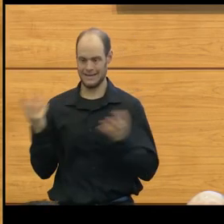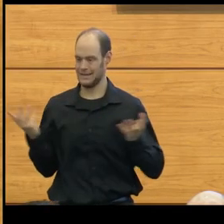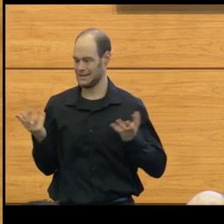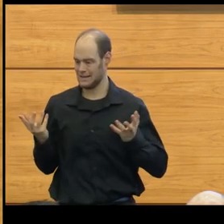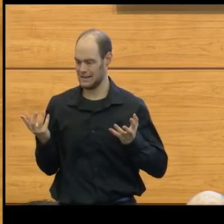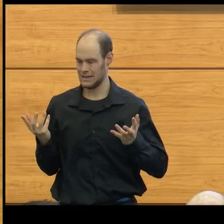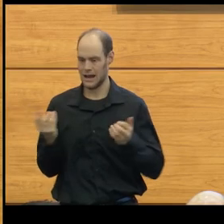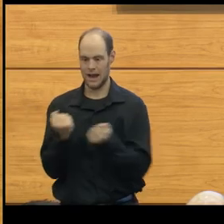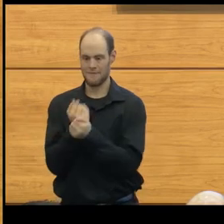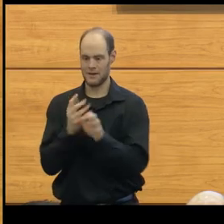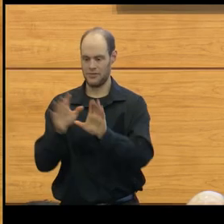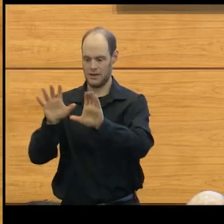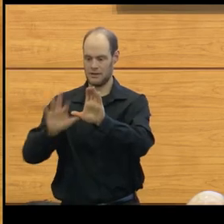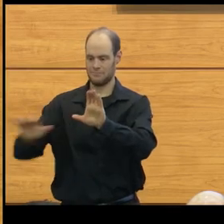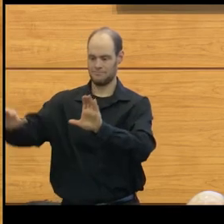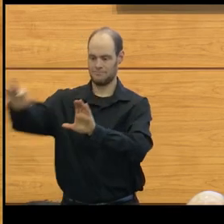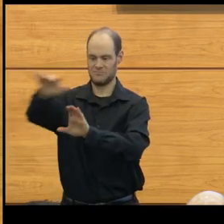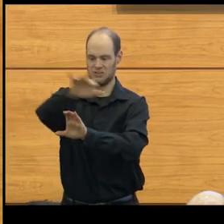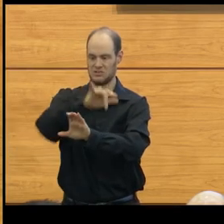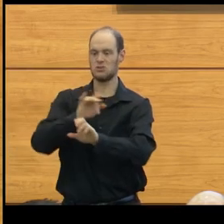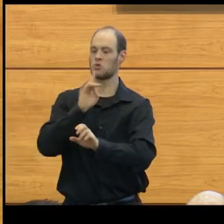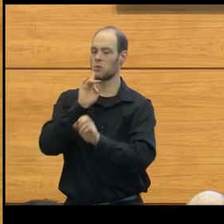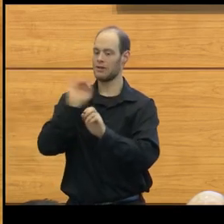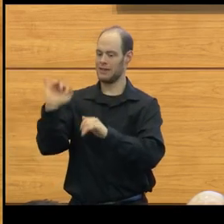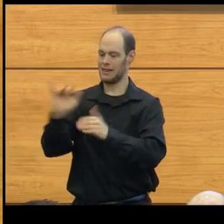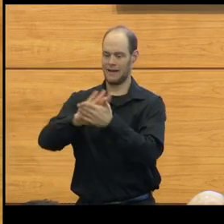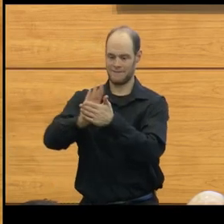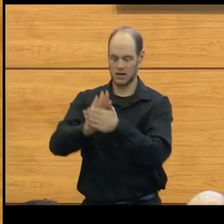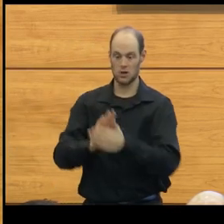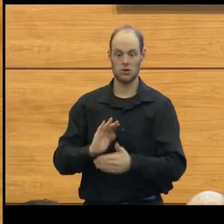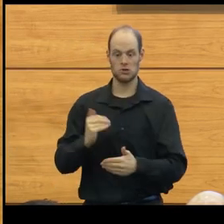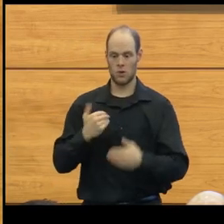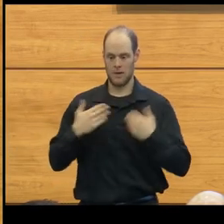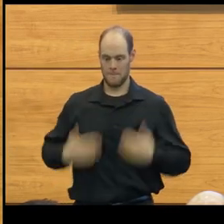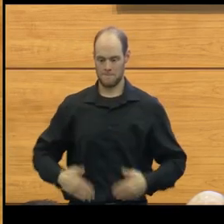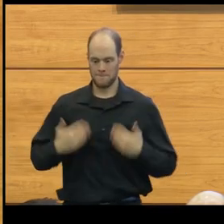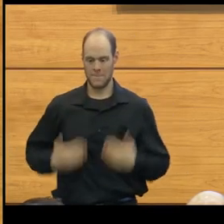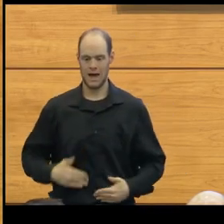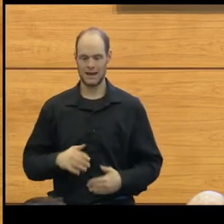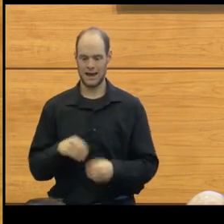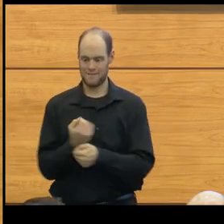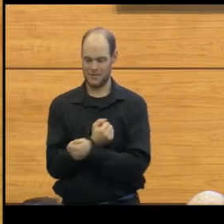everything around us is really a video. And so all of our physiology, all the things that are happening,